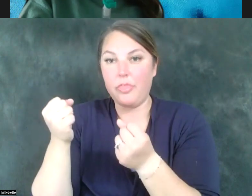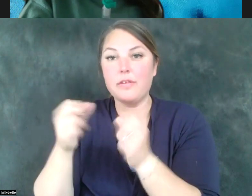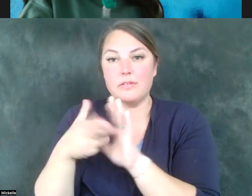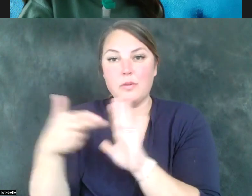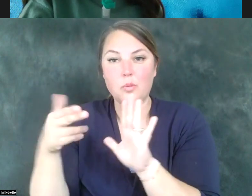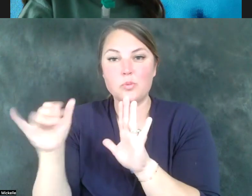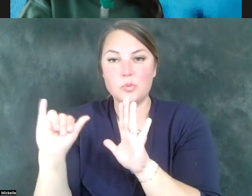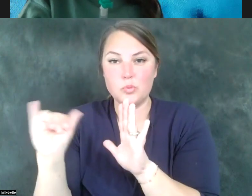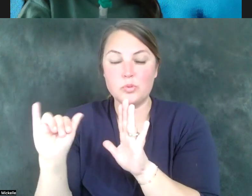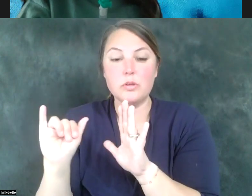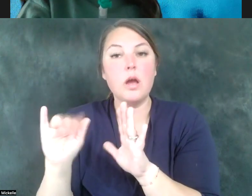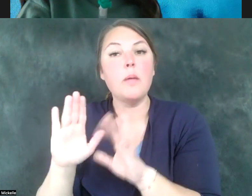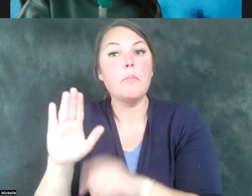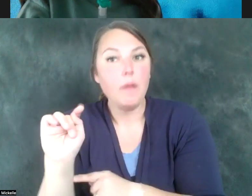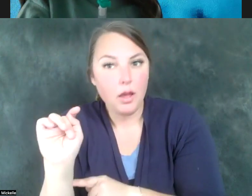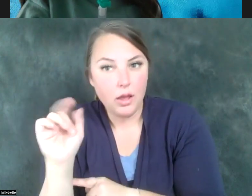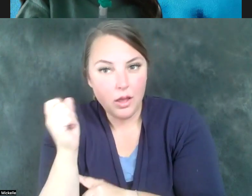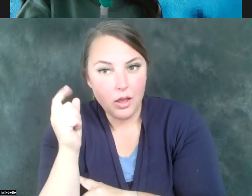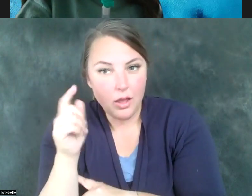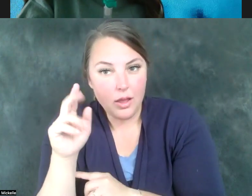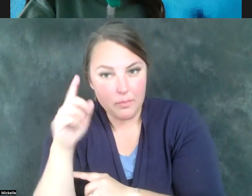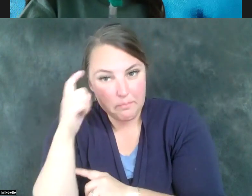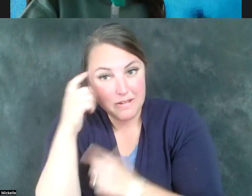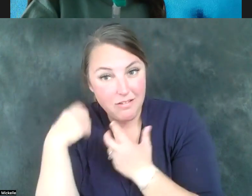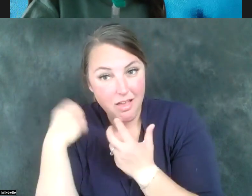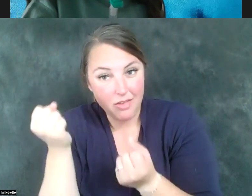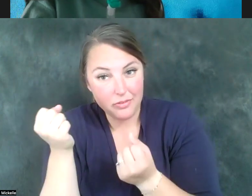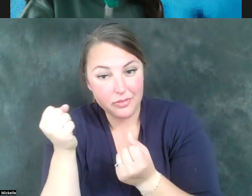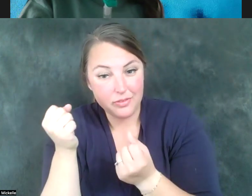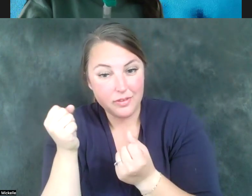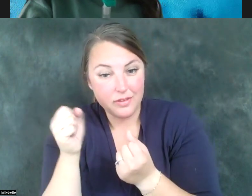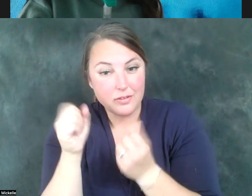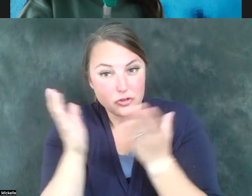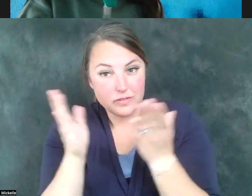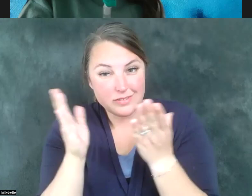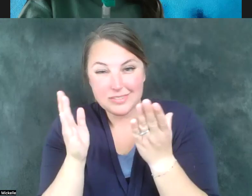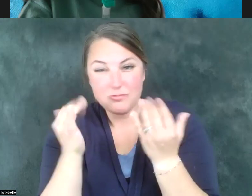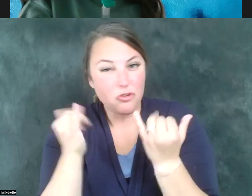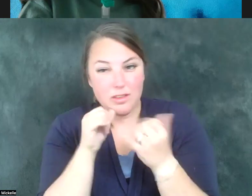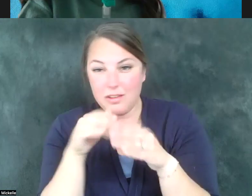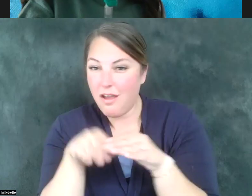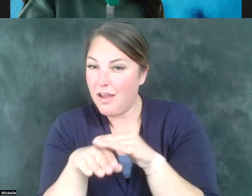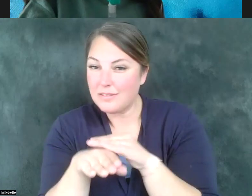health services in Utah are not currently accessible for individuals with intellectual and developmental